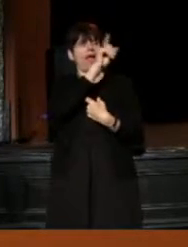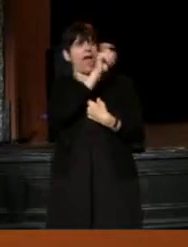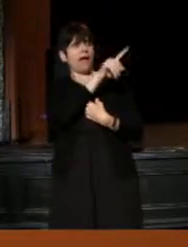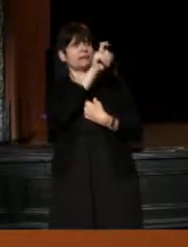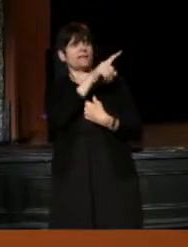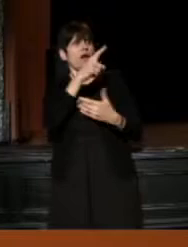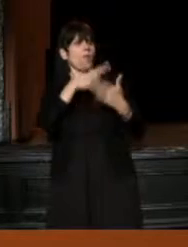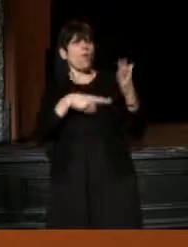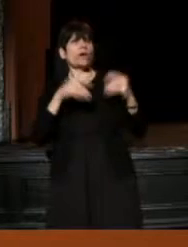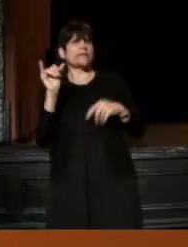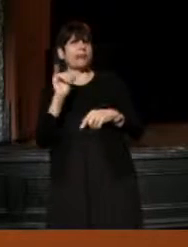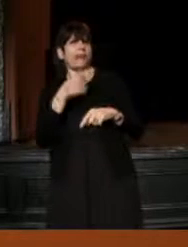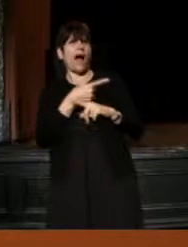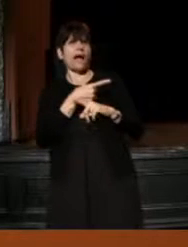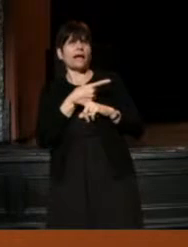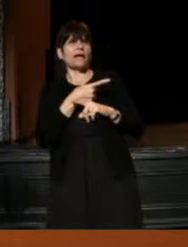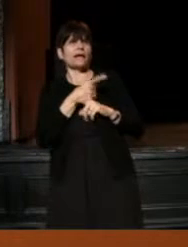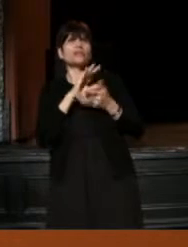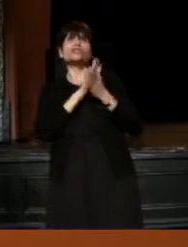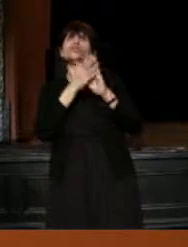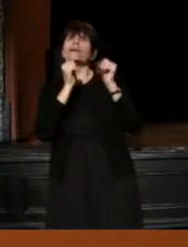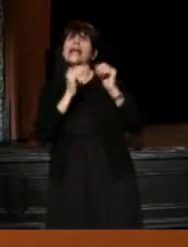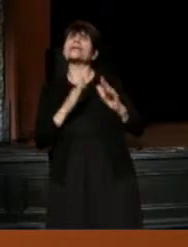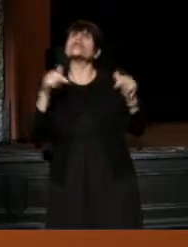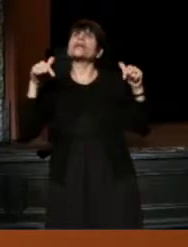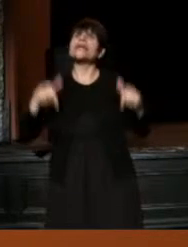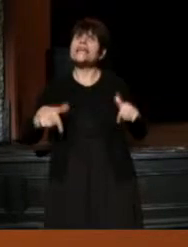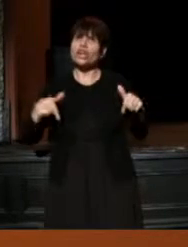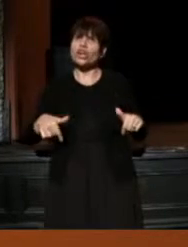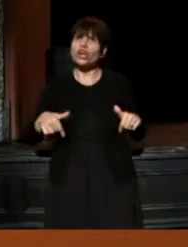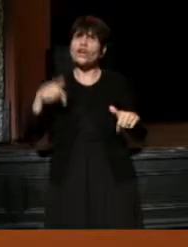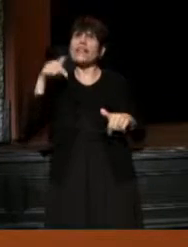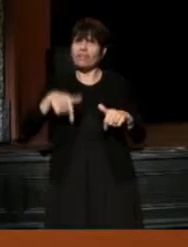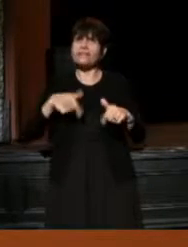"What is it like to be an actor here, in this place?"